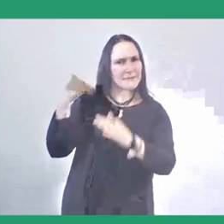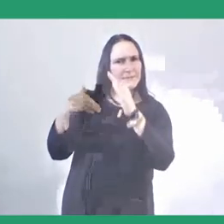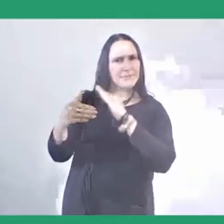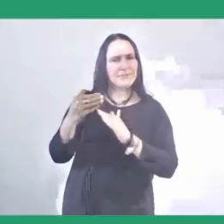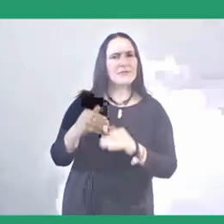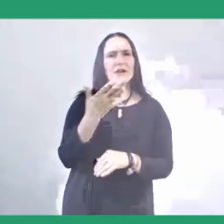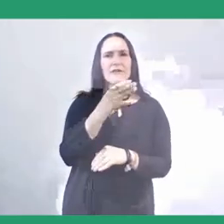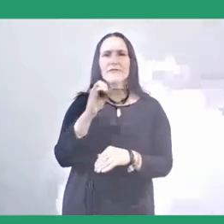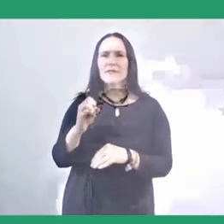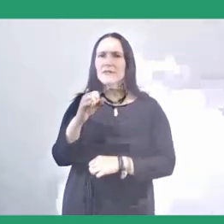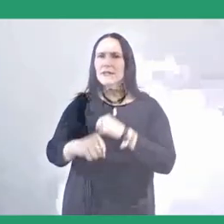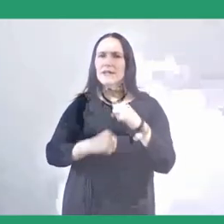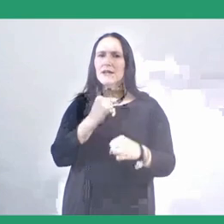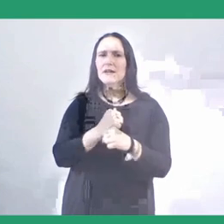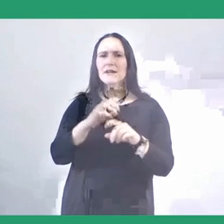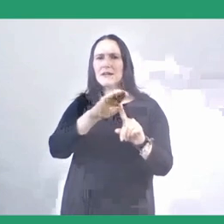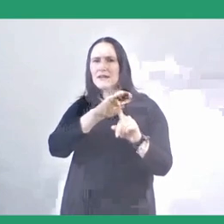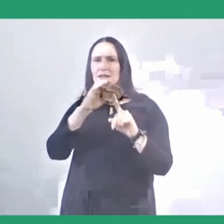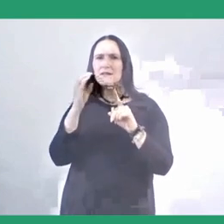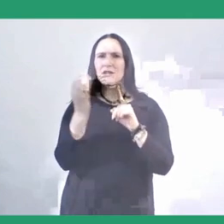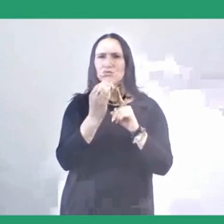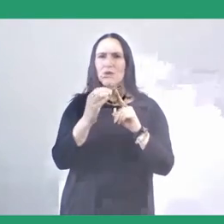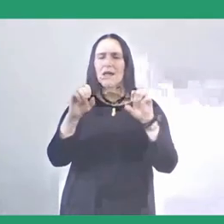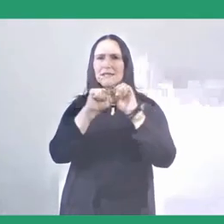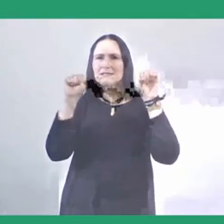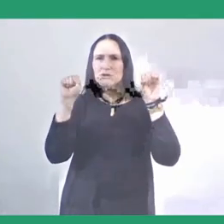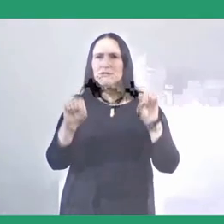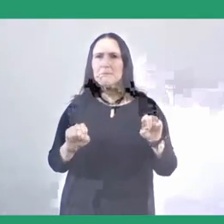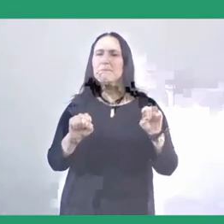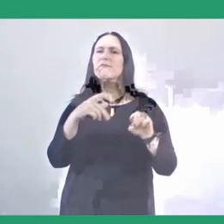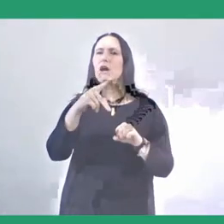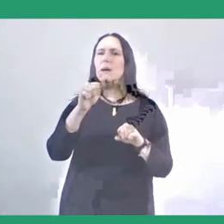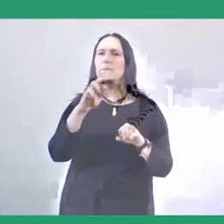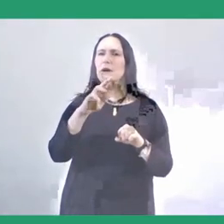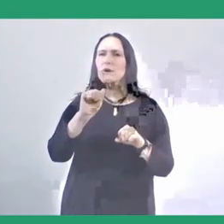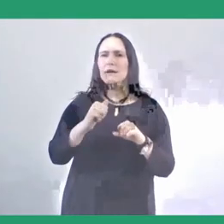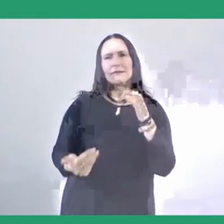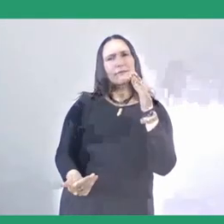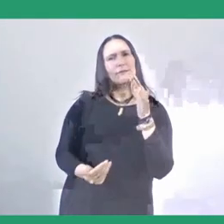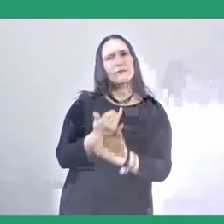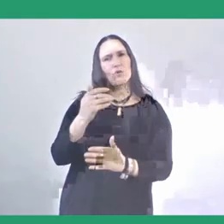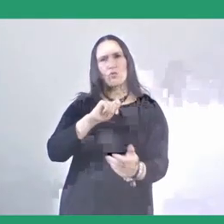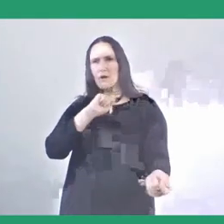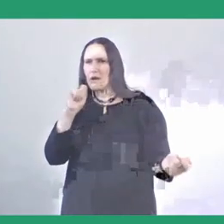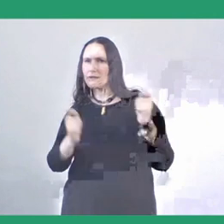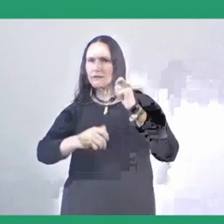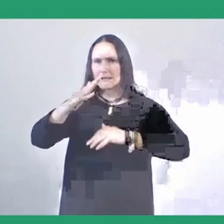the cultural system of para was under a constant threat. So, the Green Revolution was used as a vehicle